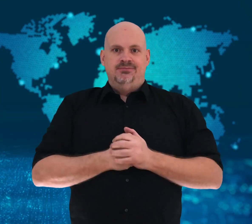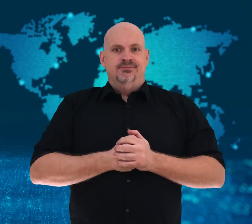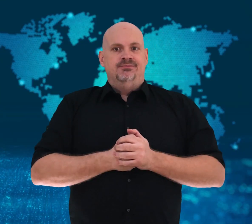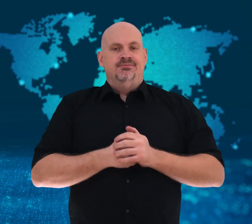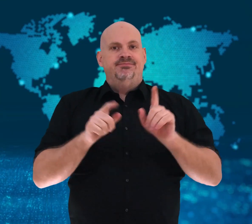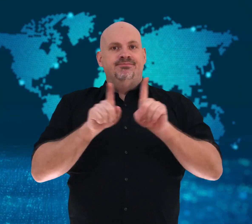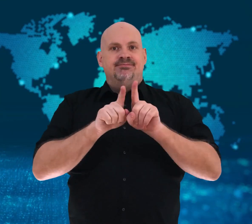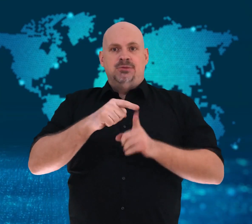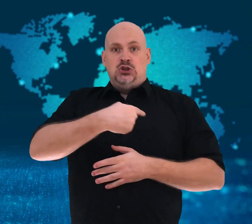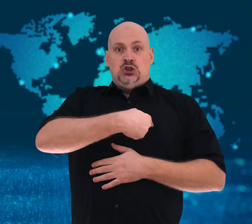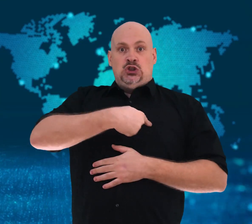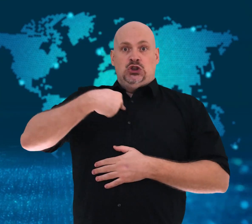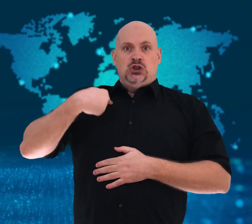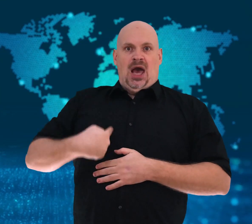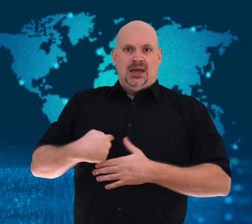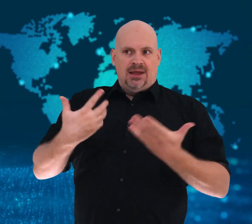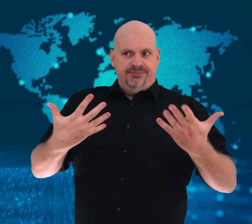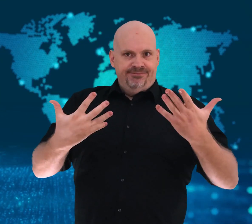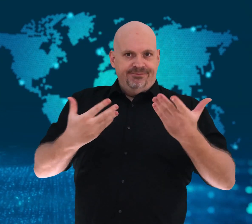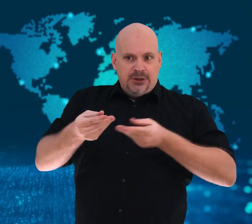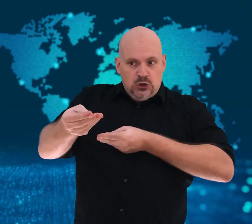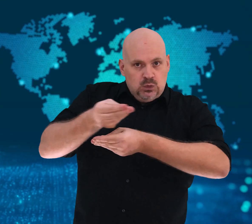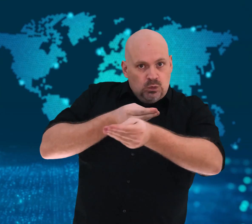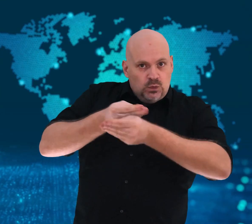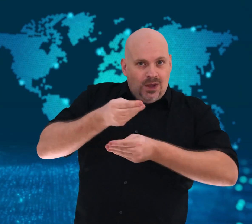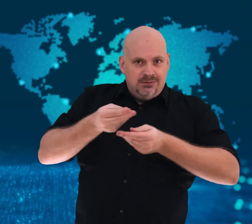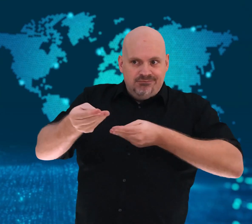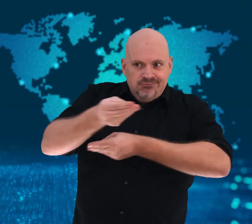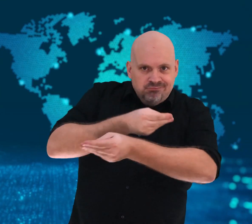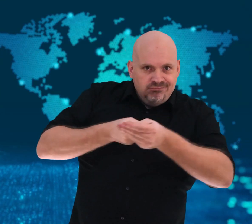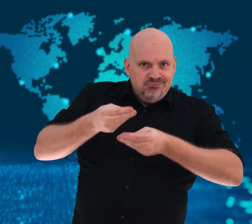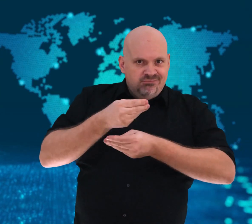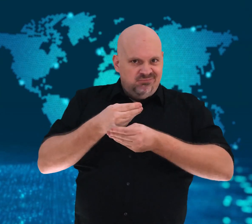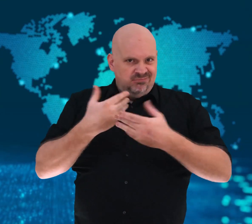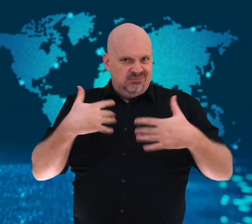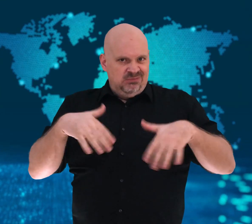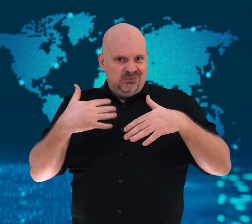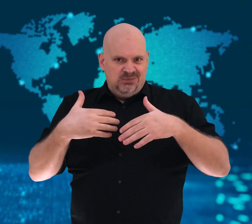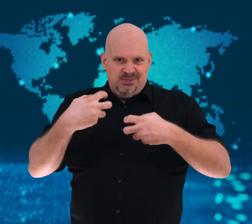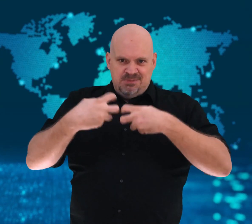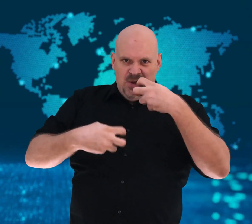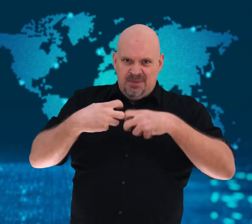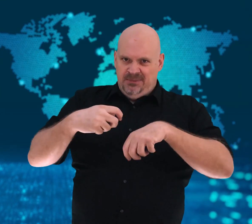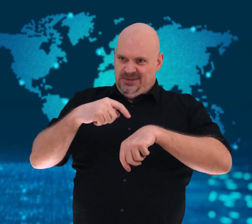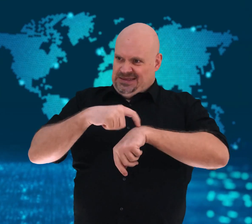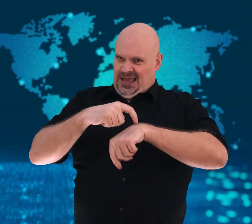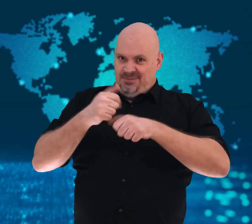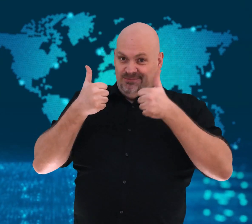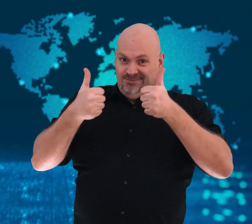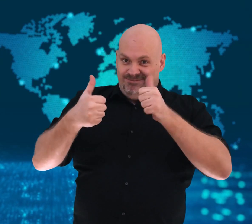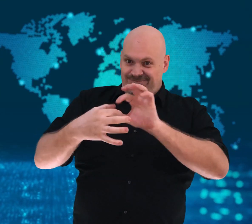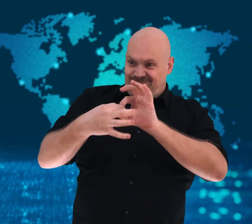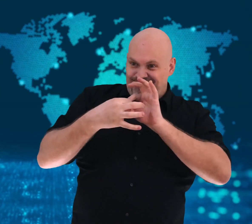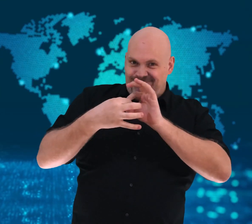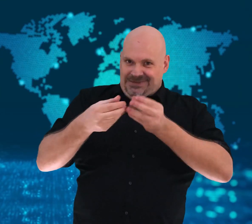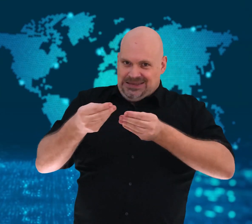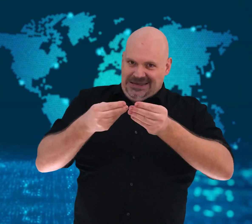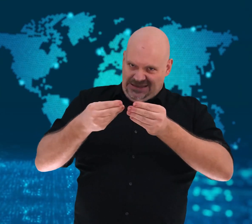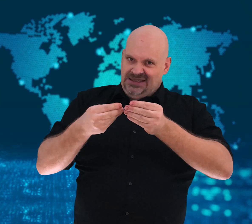and what to do in a difficult trade relationship with China.